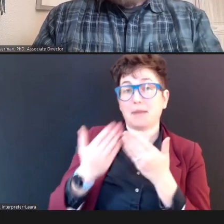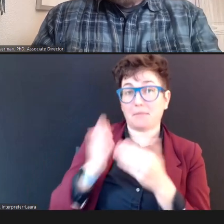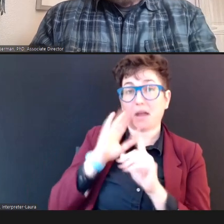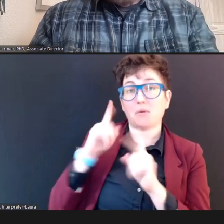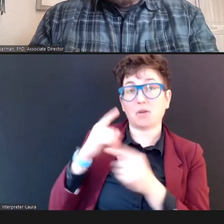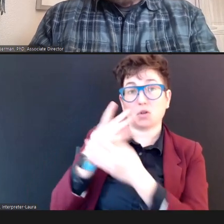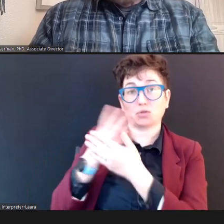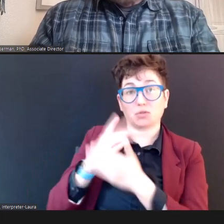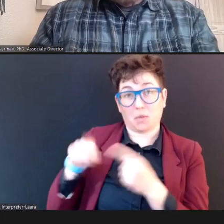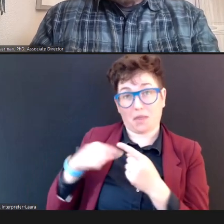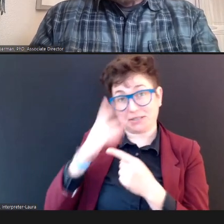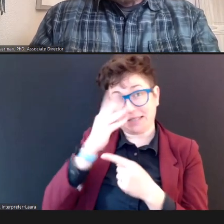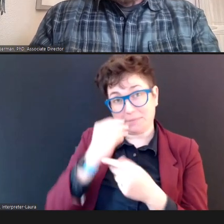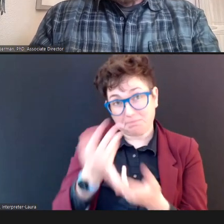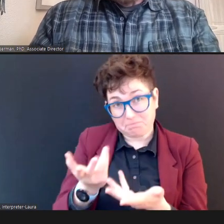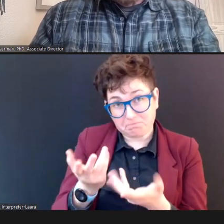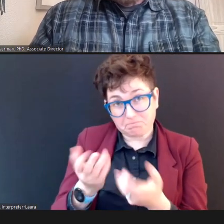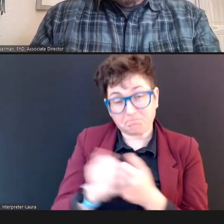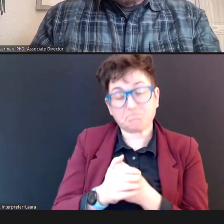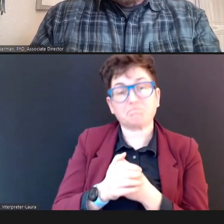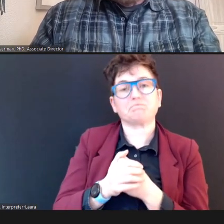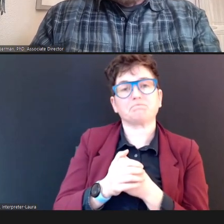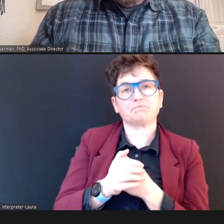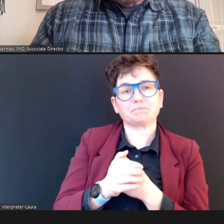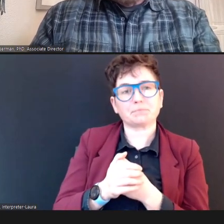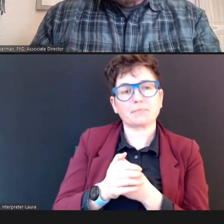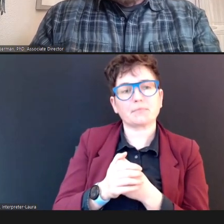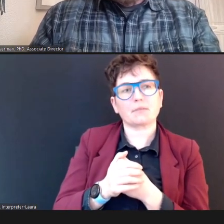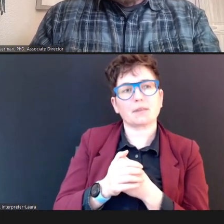So -- there's lots of little things, there, that -- that we could do.